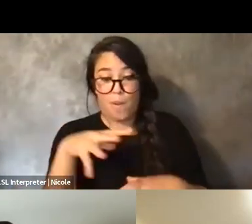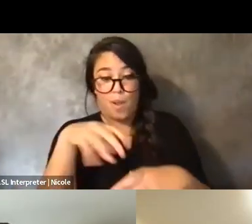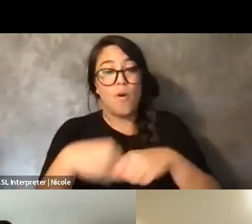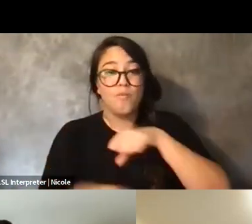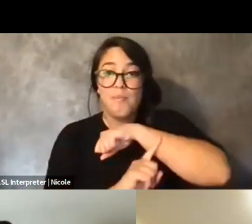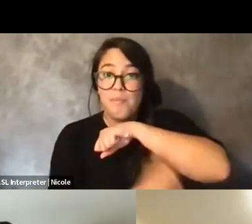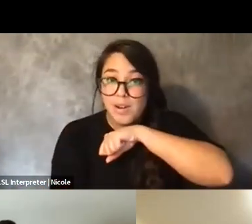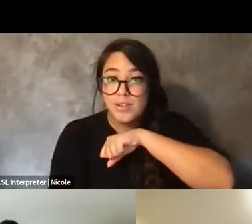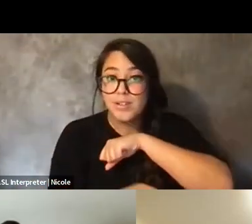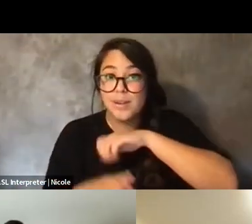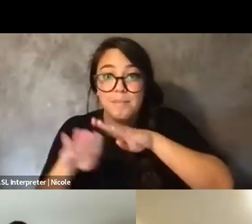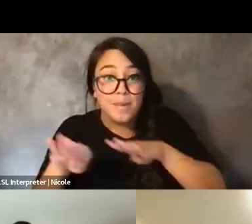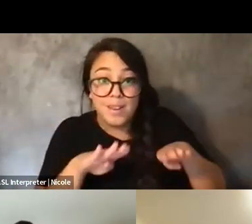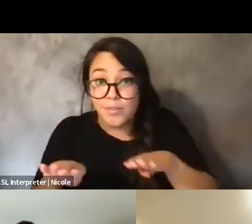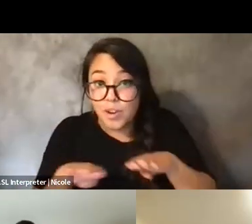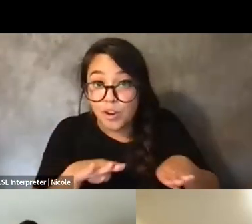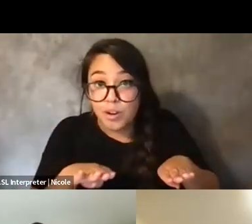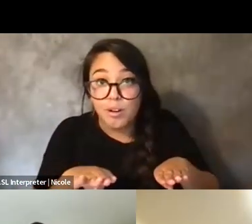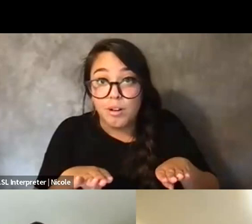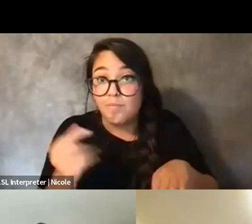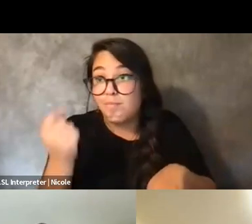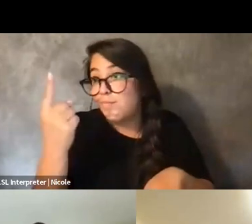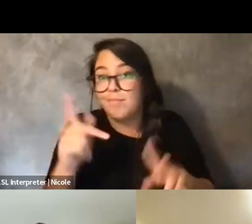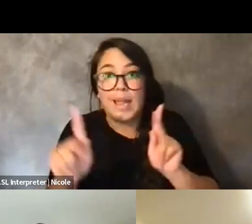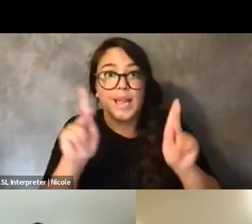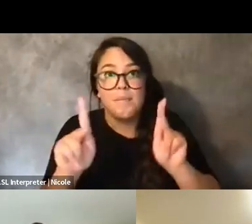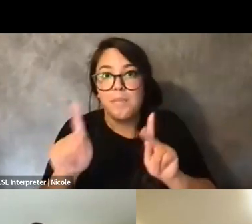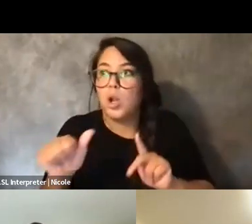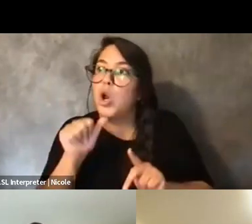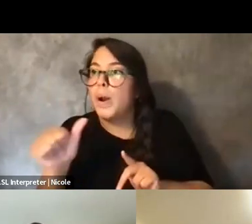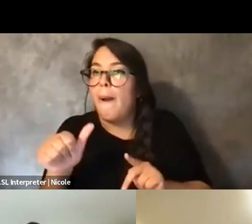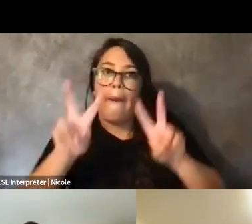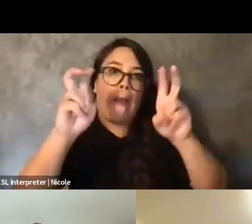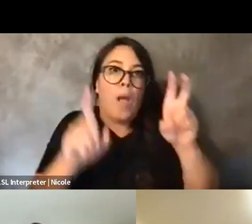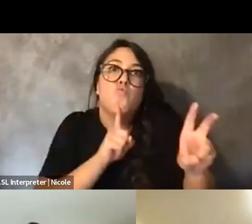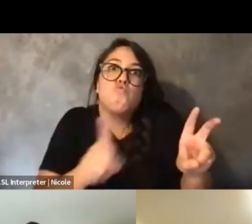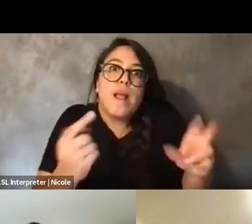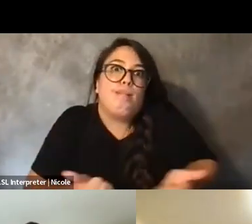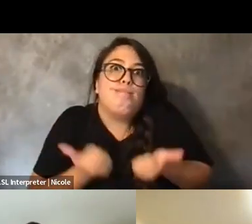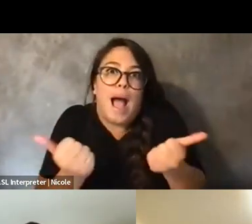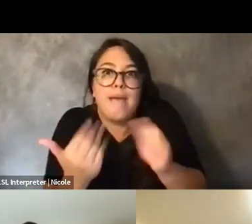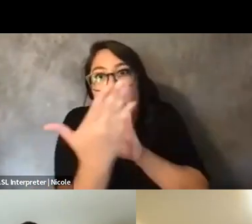because people are not "in real life" or in person. And like, I don't really have much more to say,